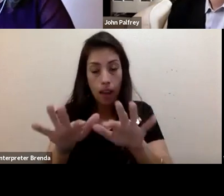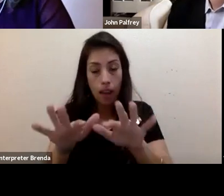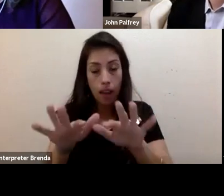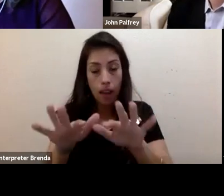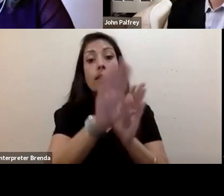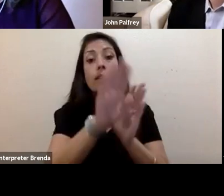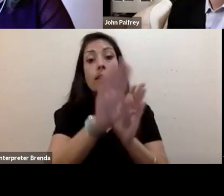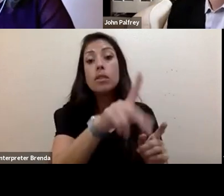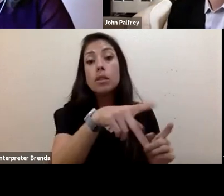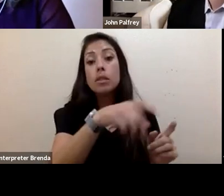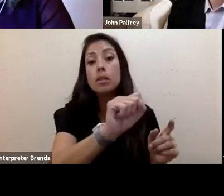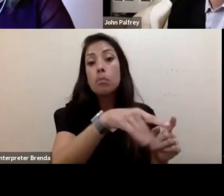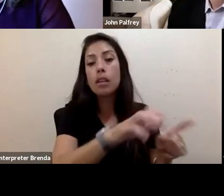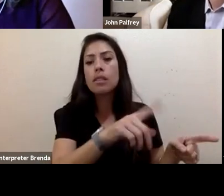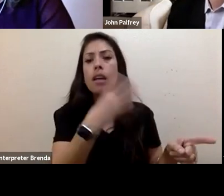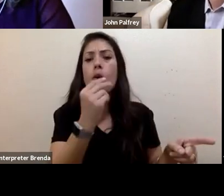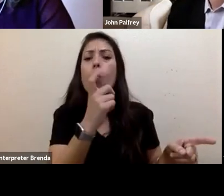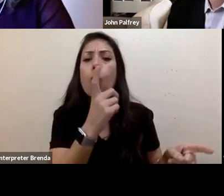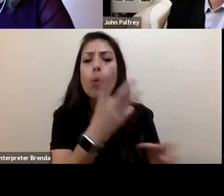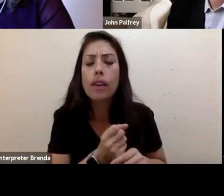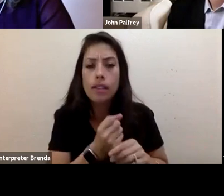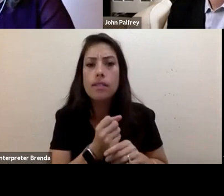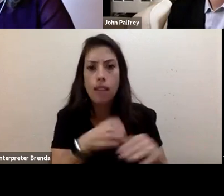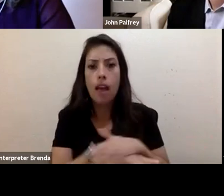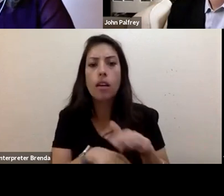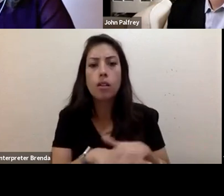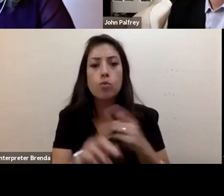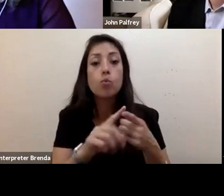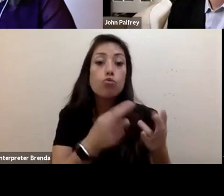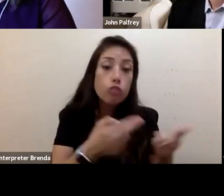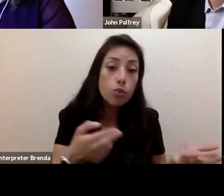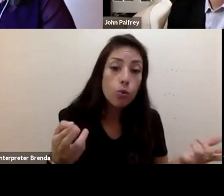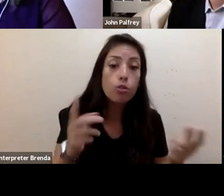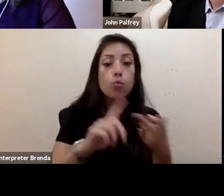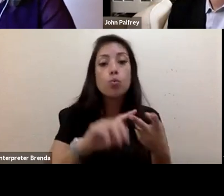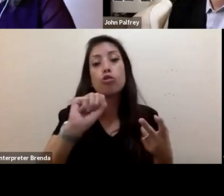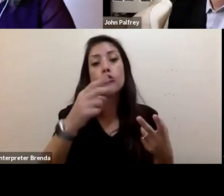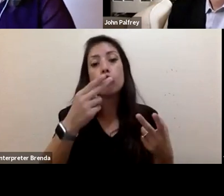and who gets access to things, like resources and shelter, down to a very local level of